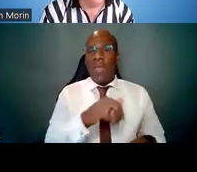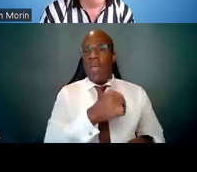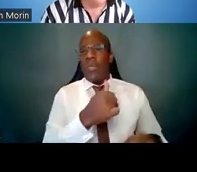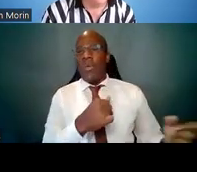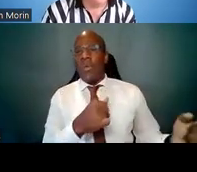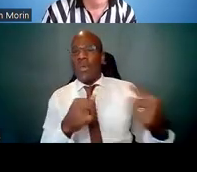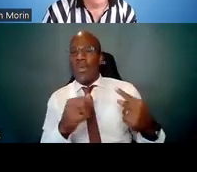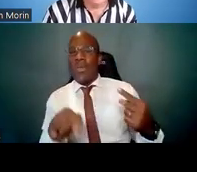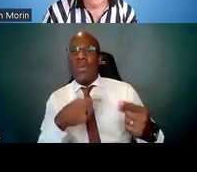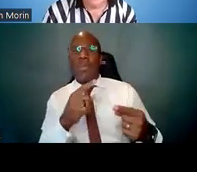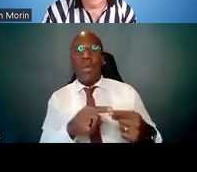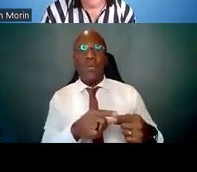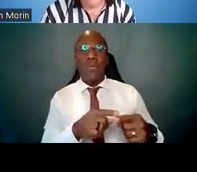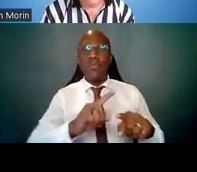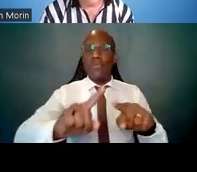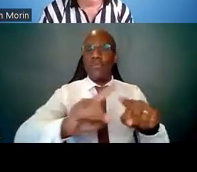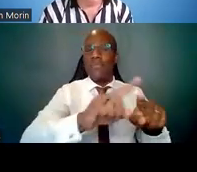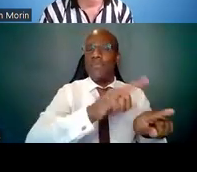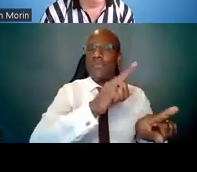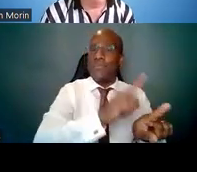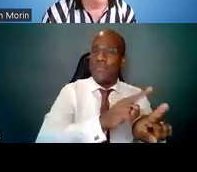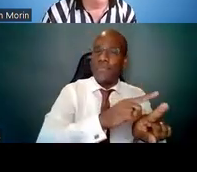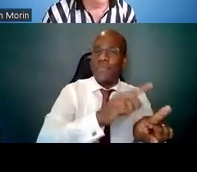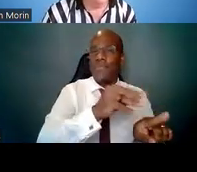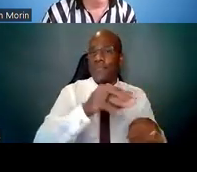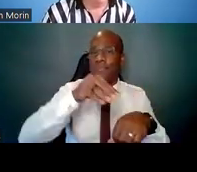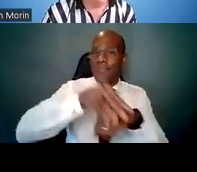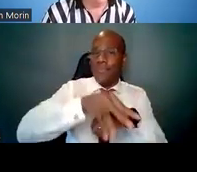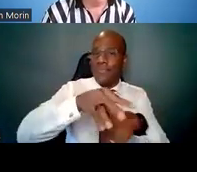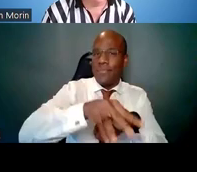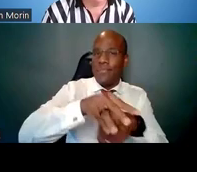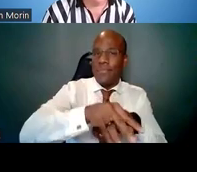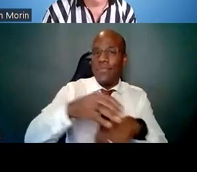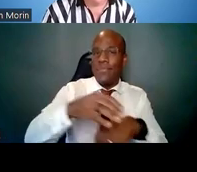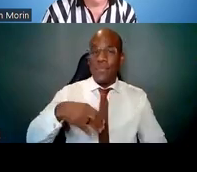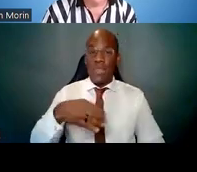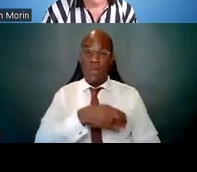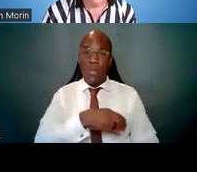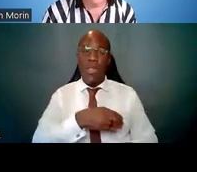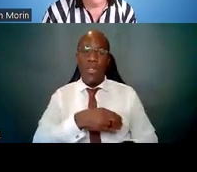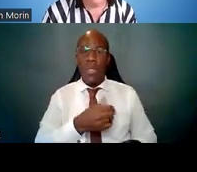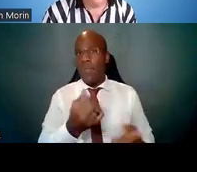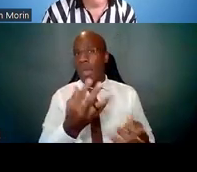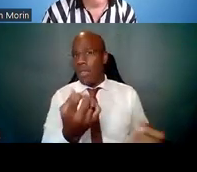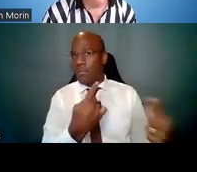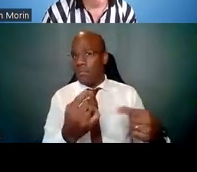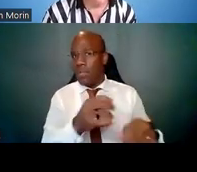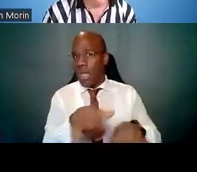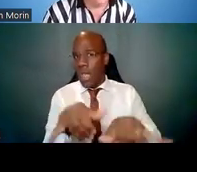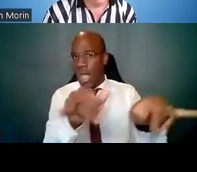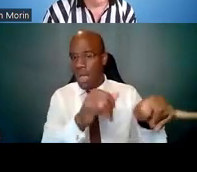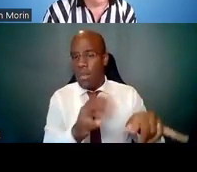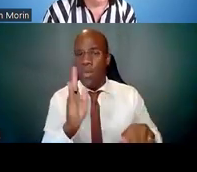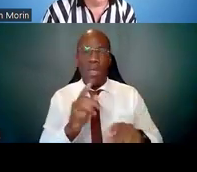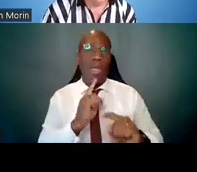and it's actually gotten quite a few hits. And I'll just address that quickly. There was one question specific to the K01 --